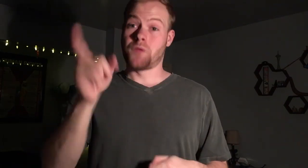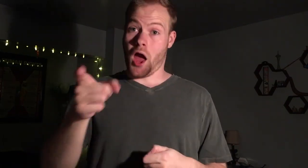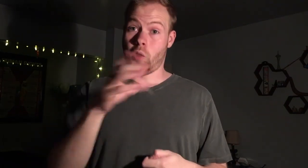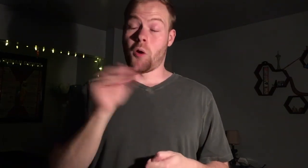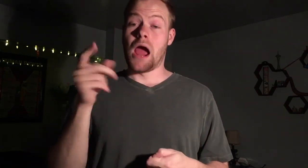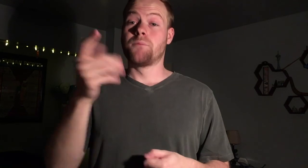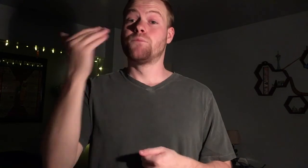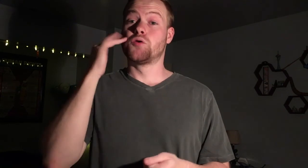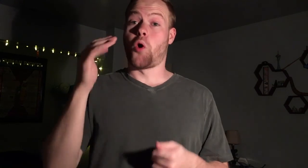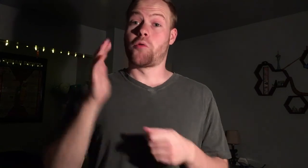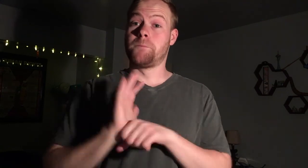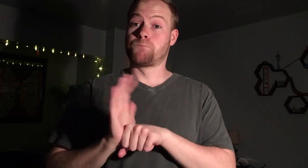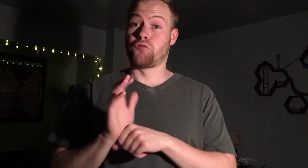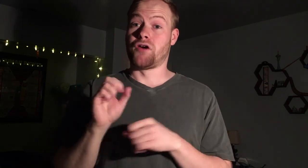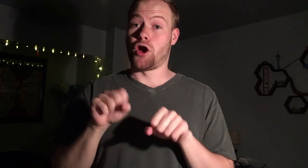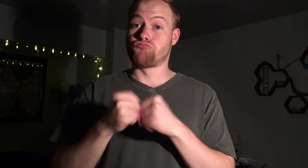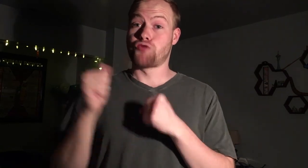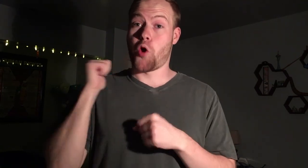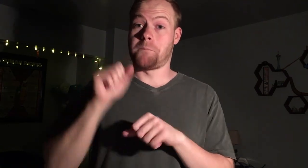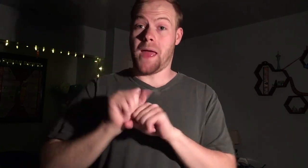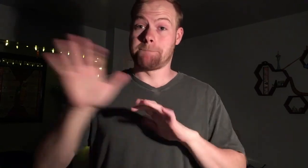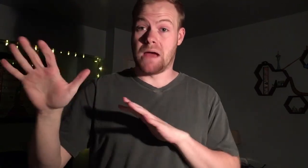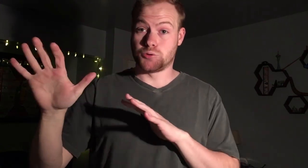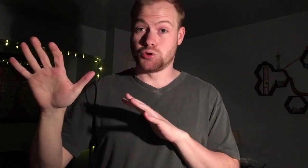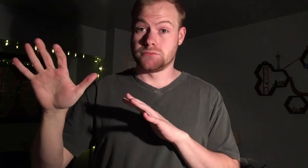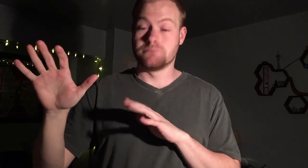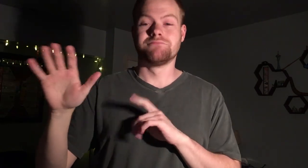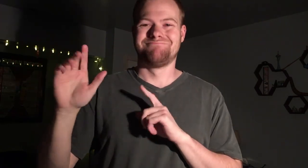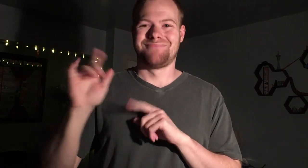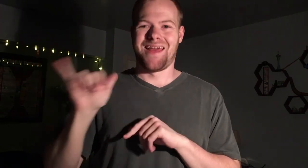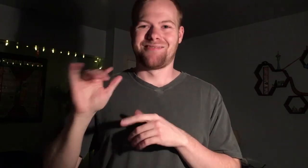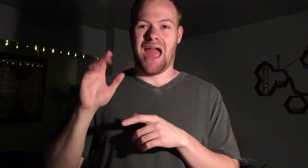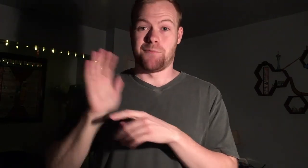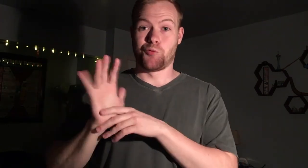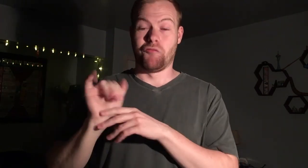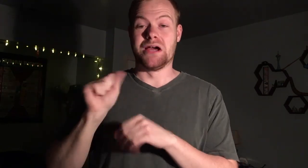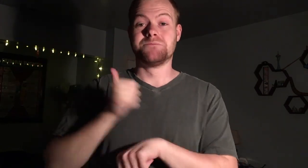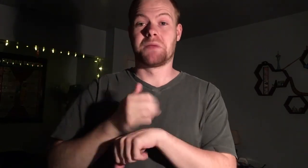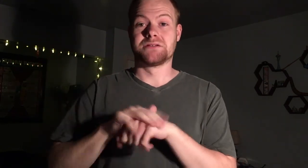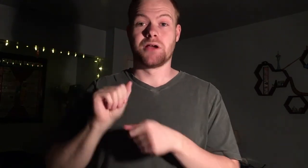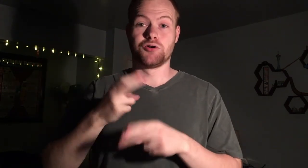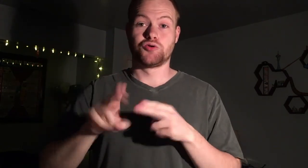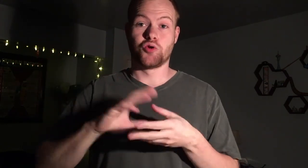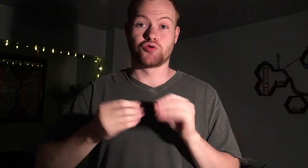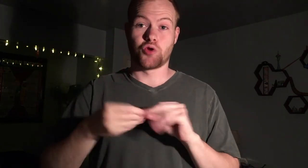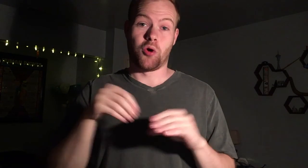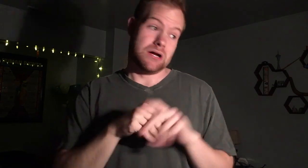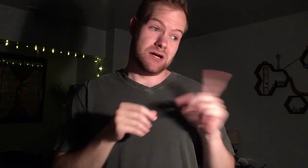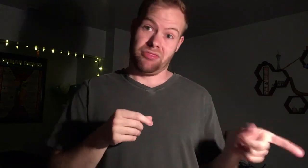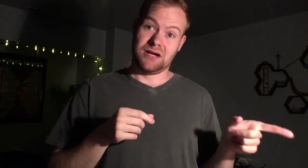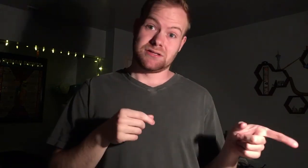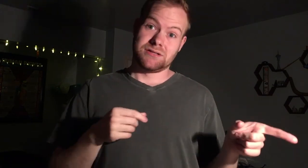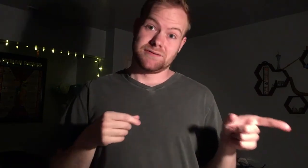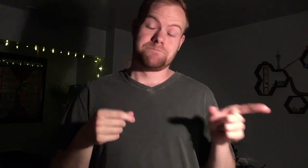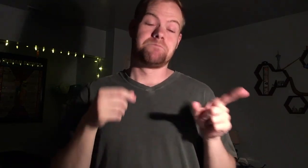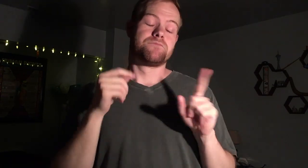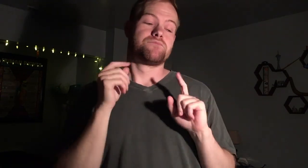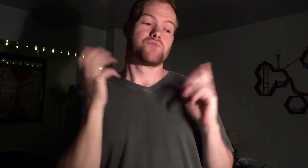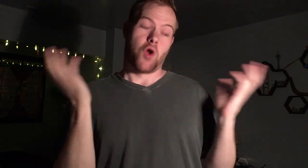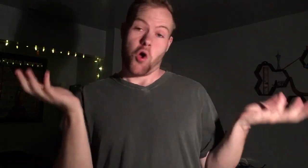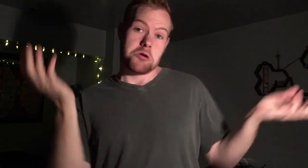Oh, and you know the movie, Brokeback Mountain? That movie is based on a short story in this. So...